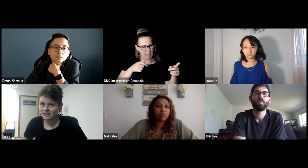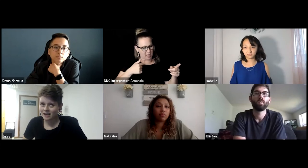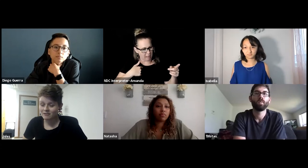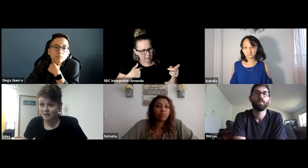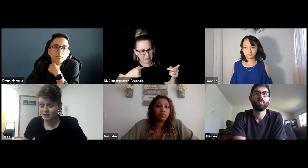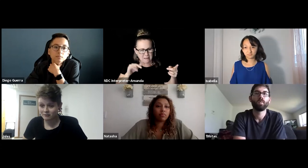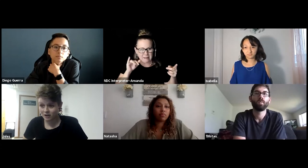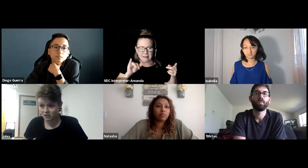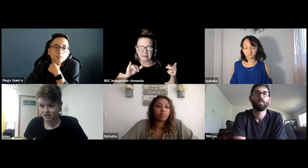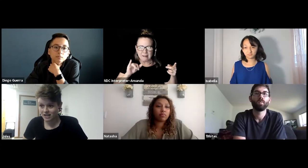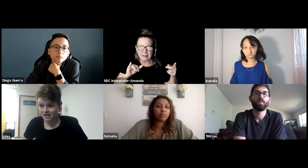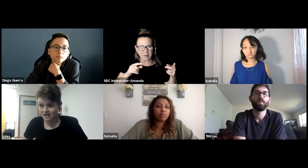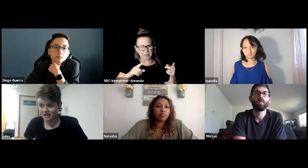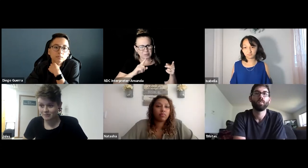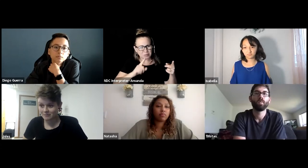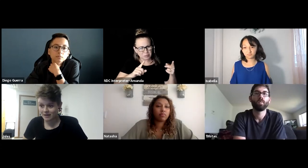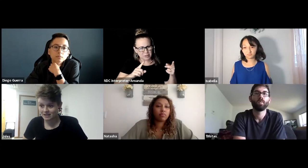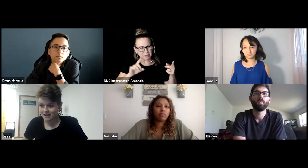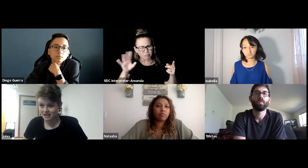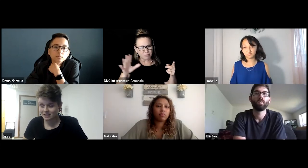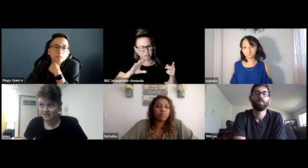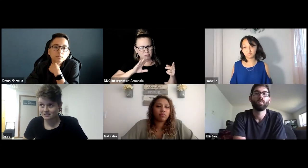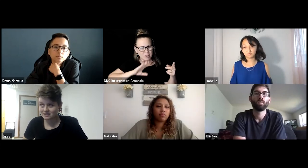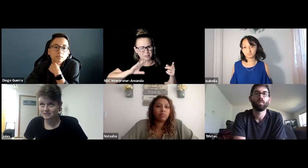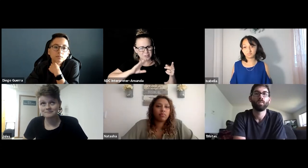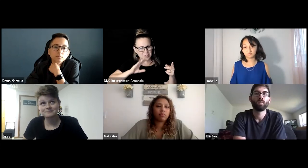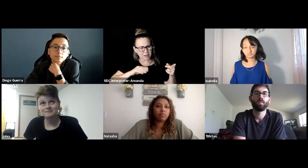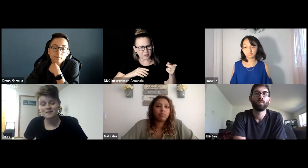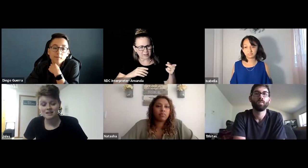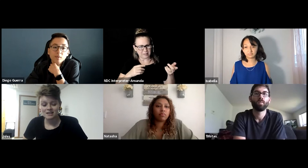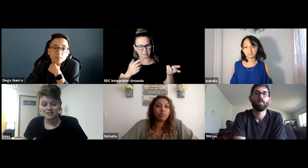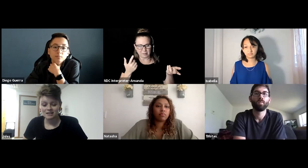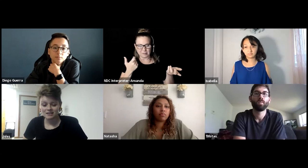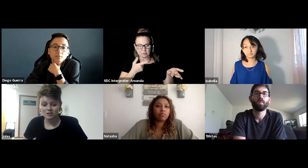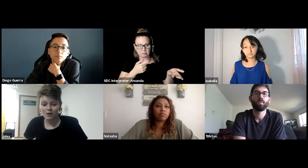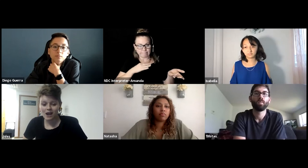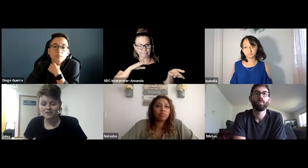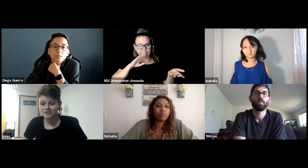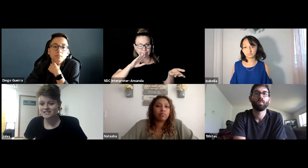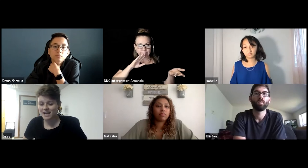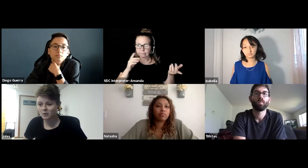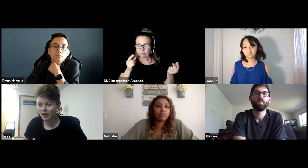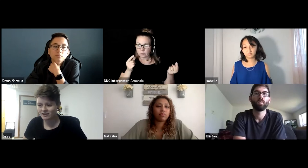I found that really frustrating, and I think it's -- you know, I understand why there's